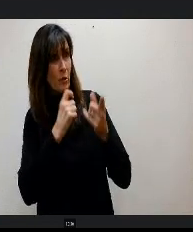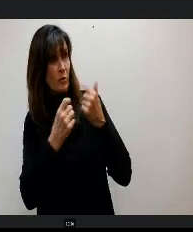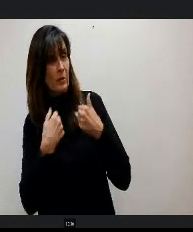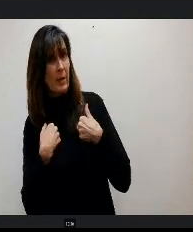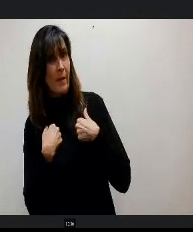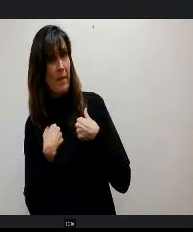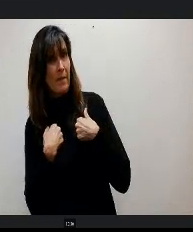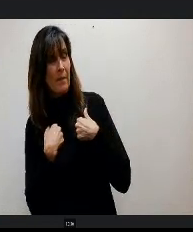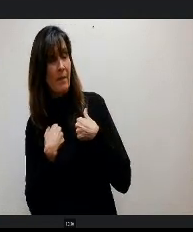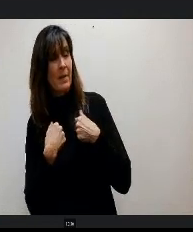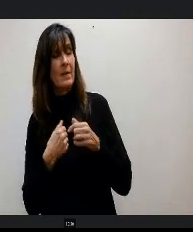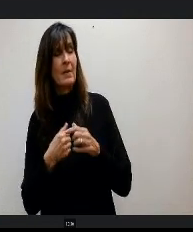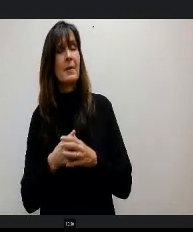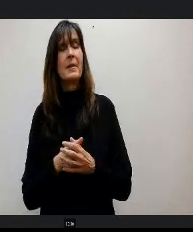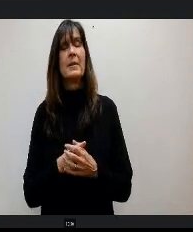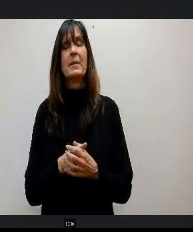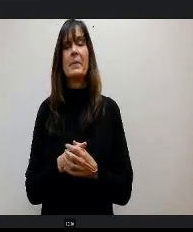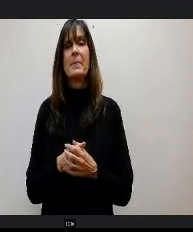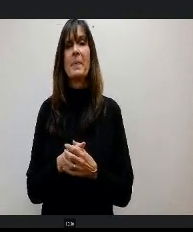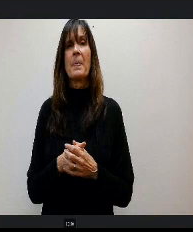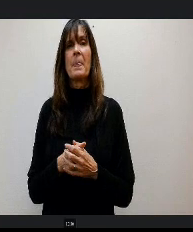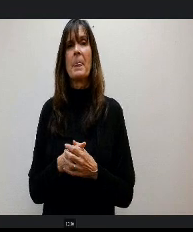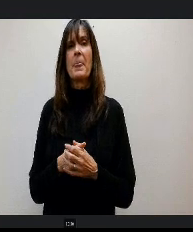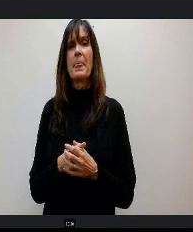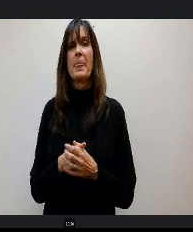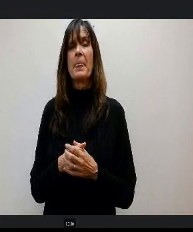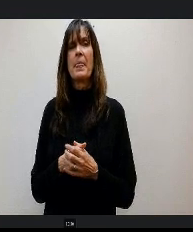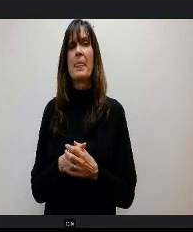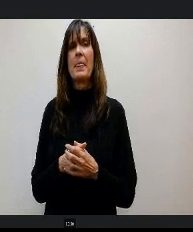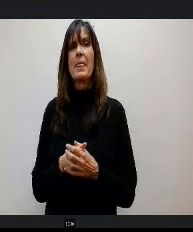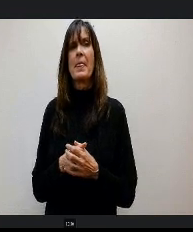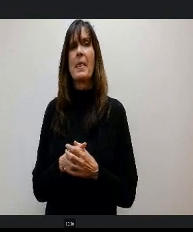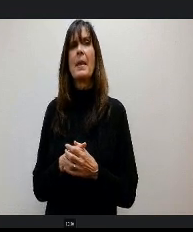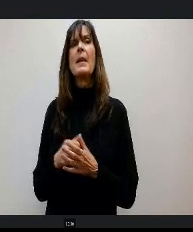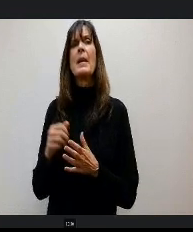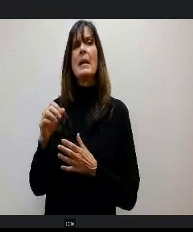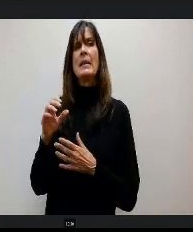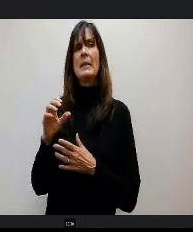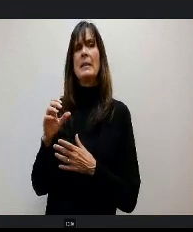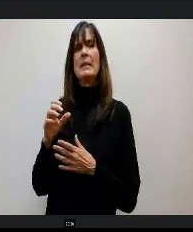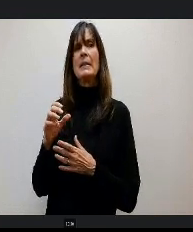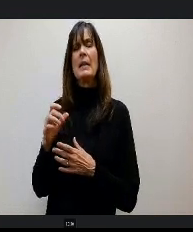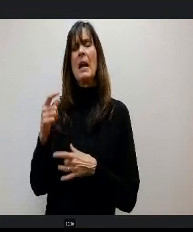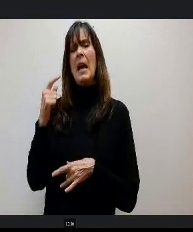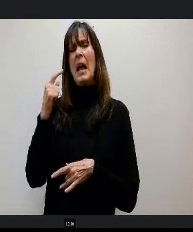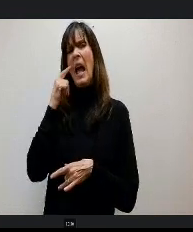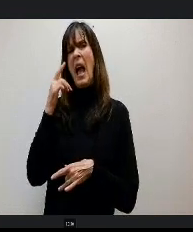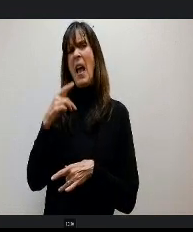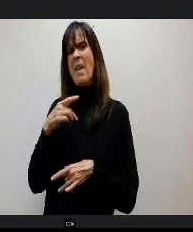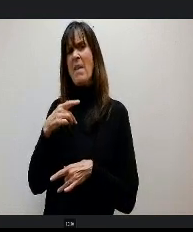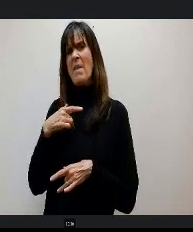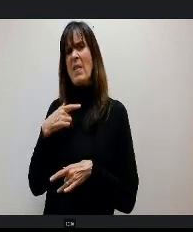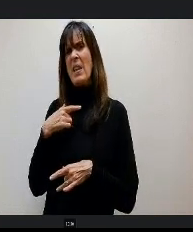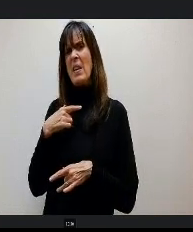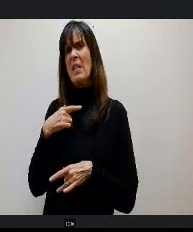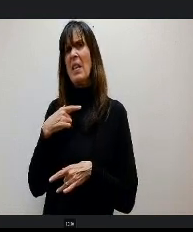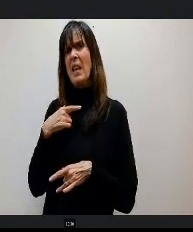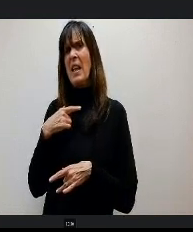And. Or chair, I would like to, I know that I felt like we were a little rushed kind of at the end. So if